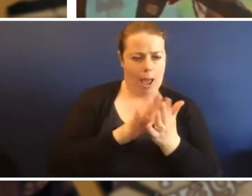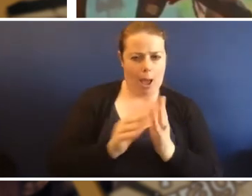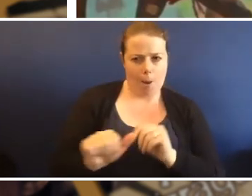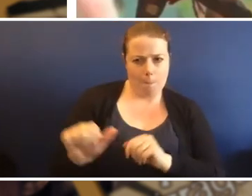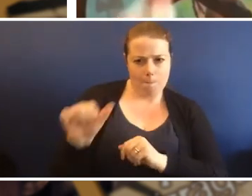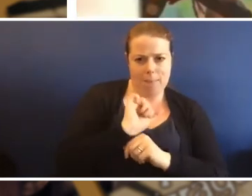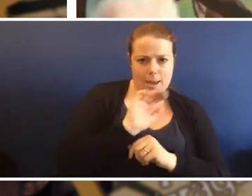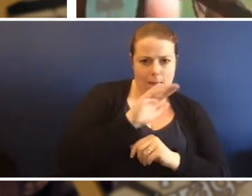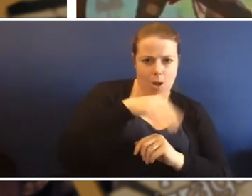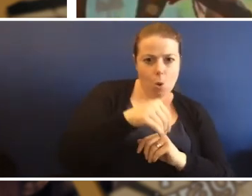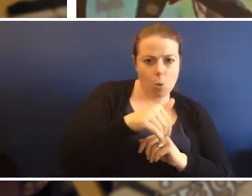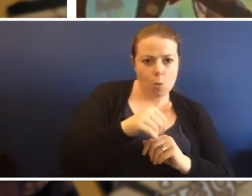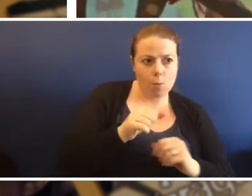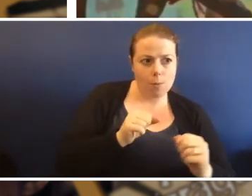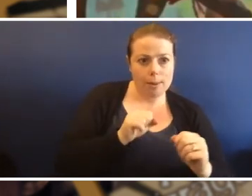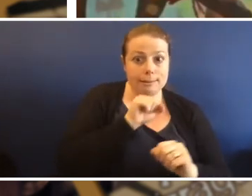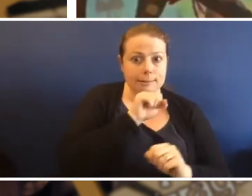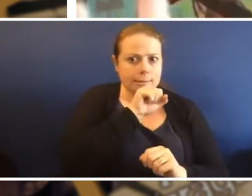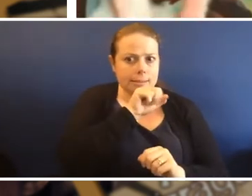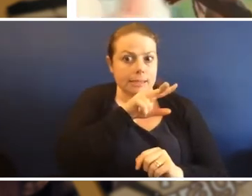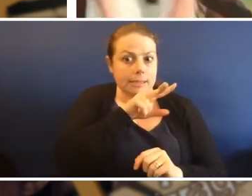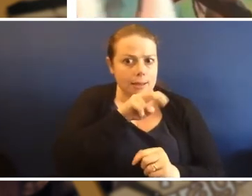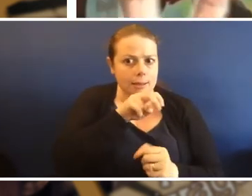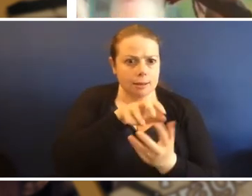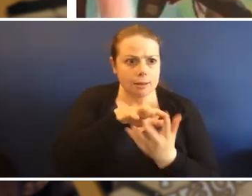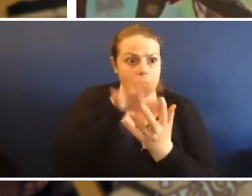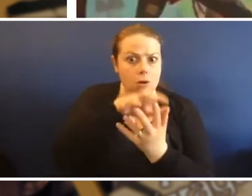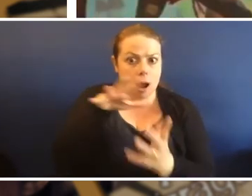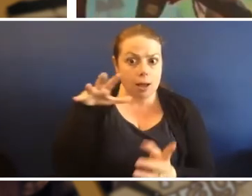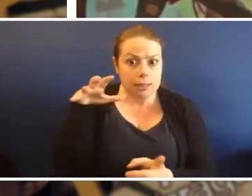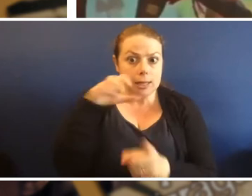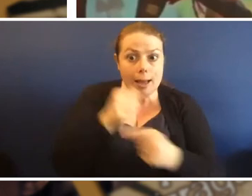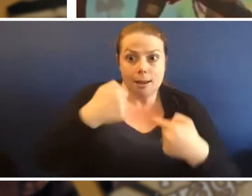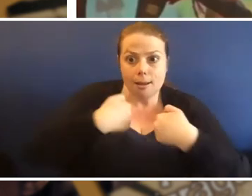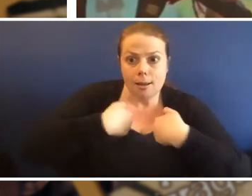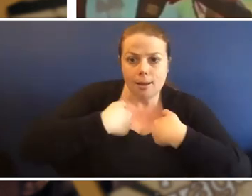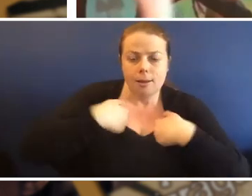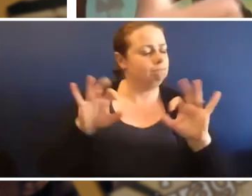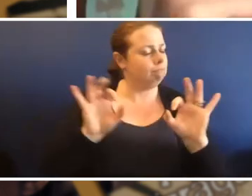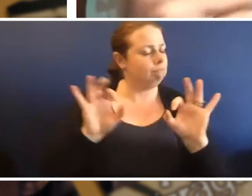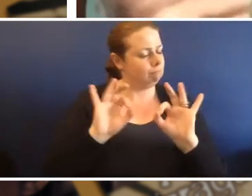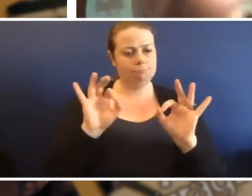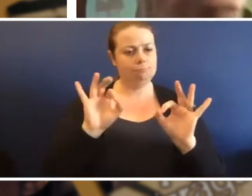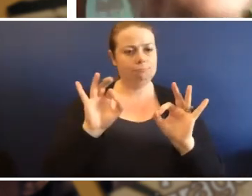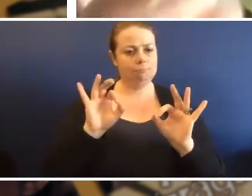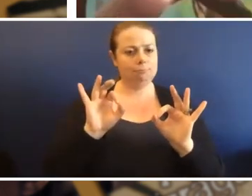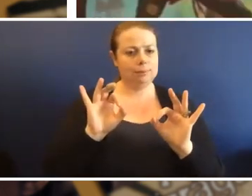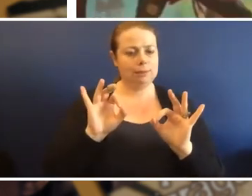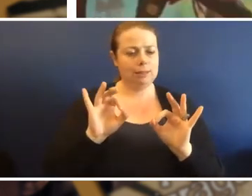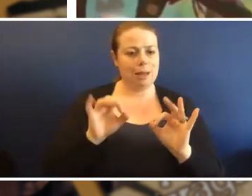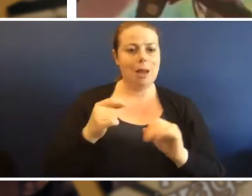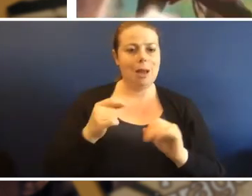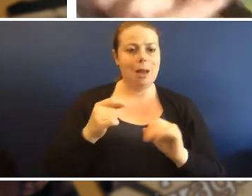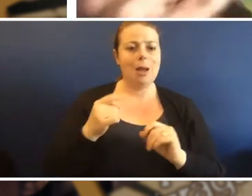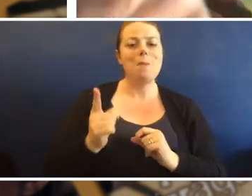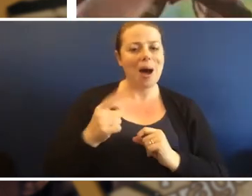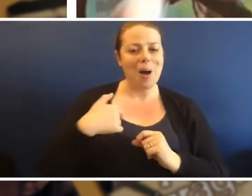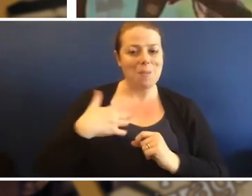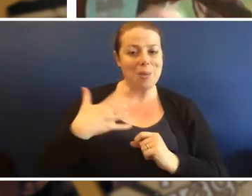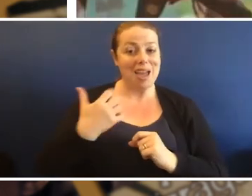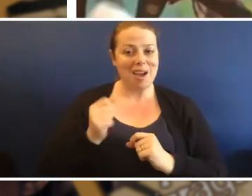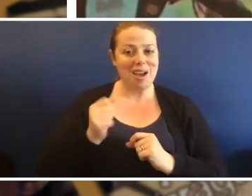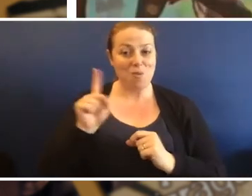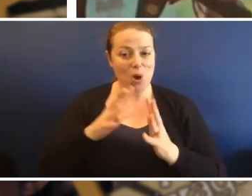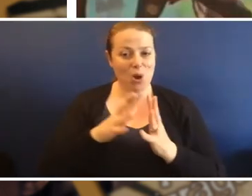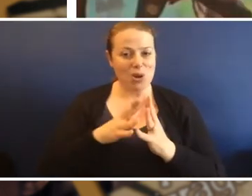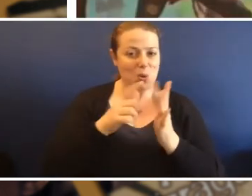Snakes didn't bother me, crocodiles didn't get me and I got my whelks, lure and crabs,